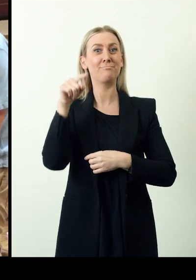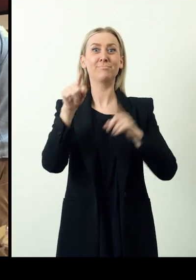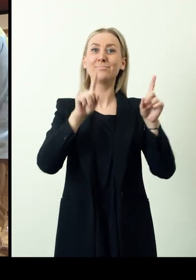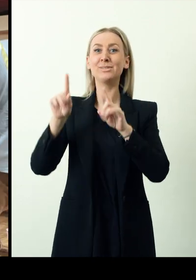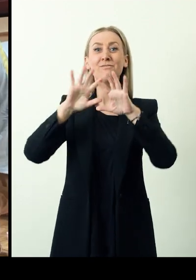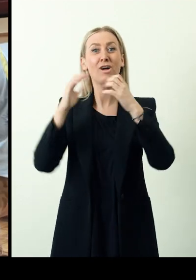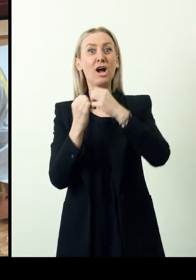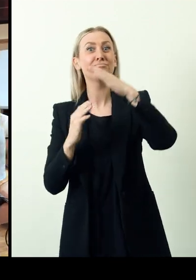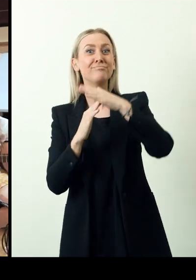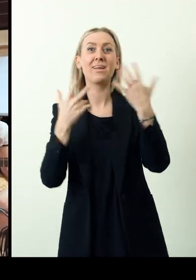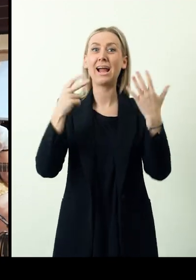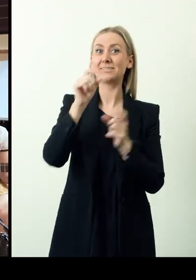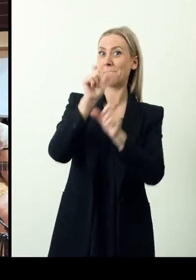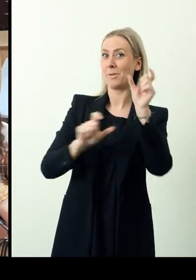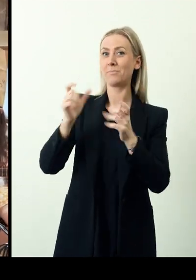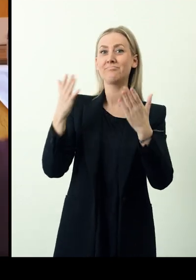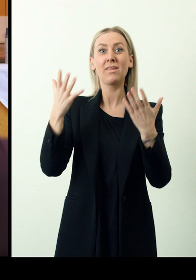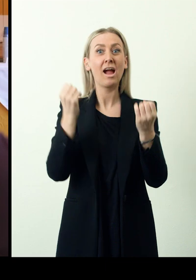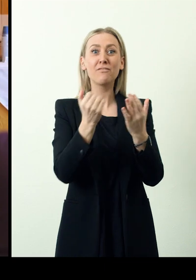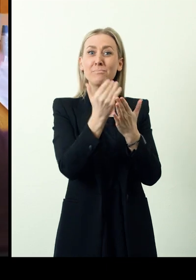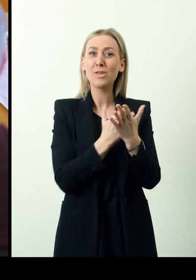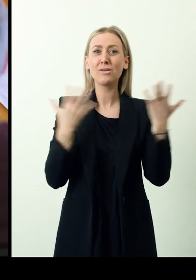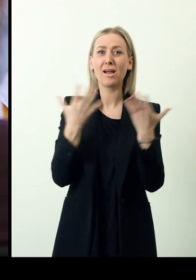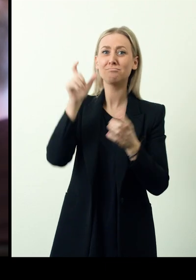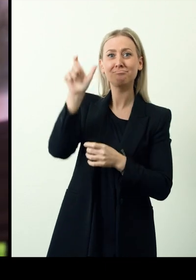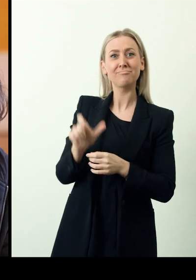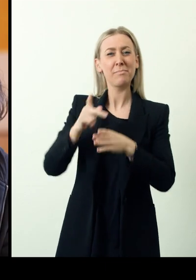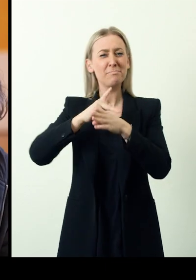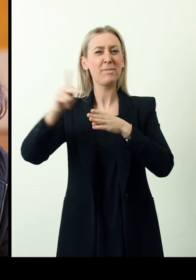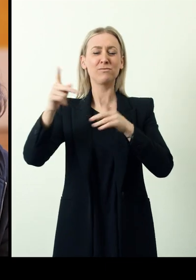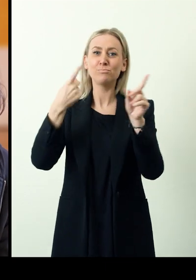The program is supervised by professional music educators and is free of charge.